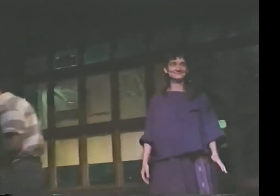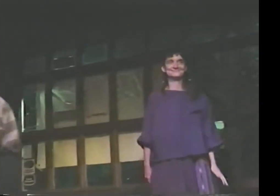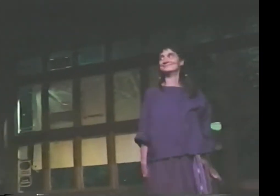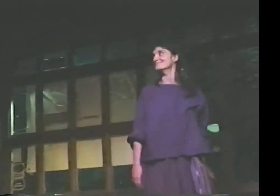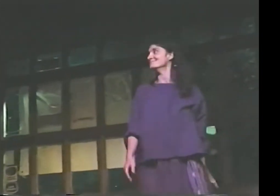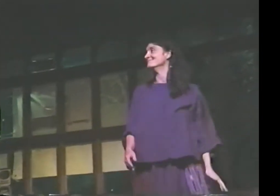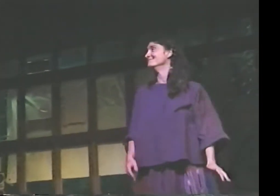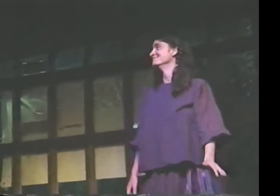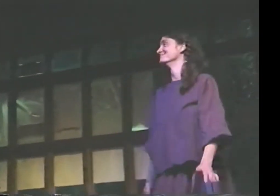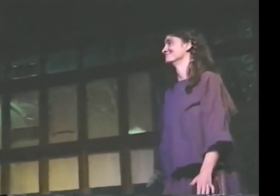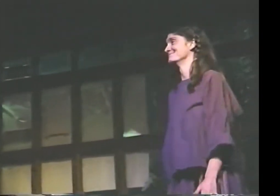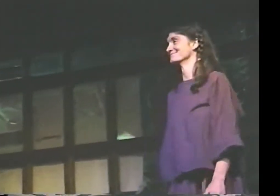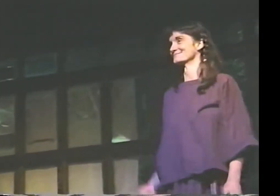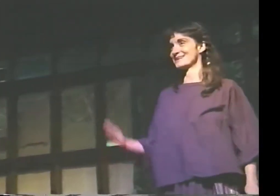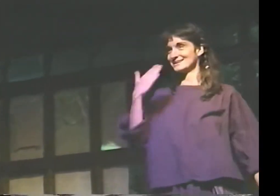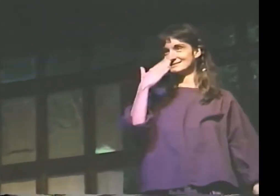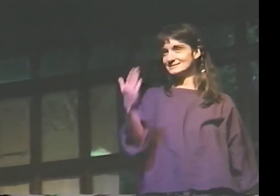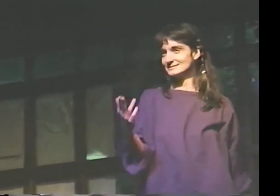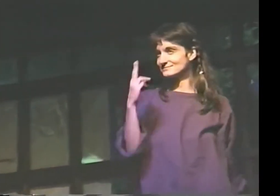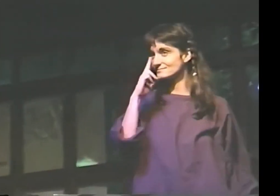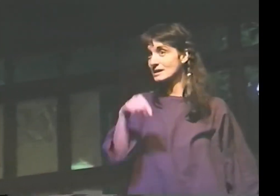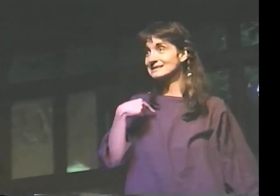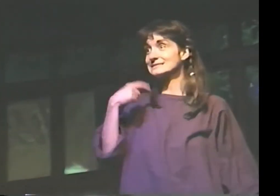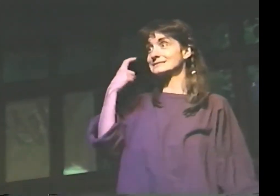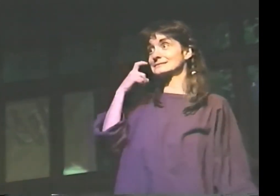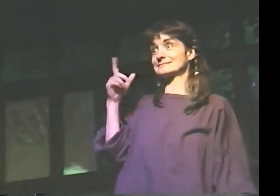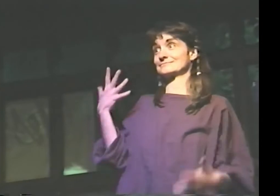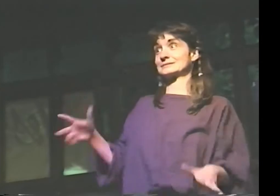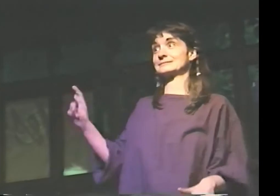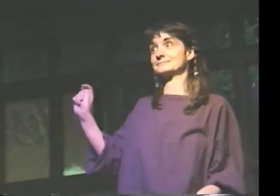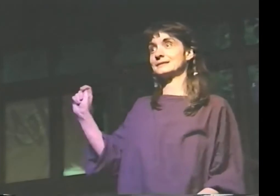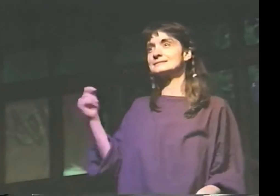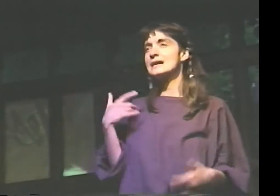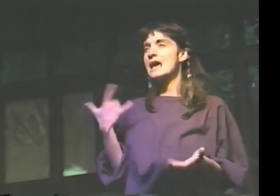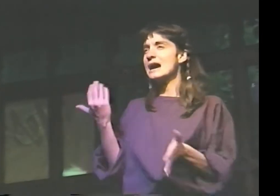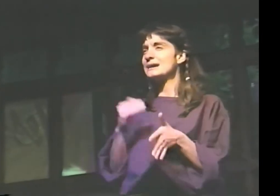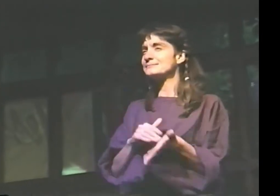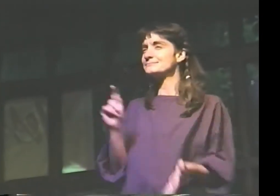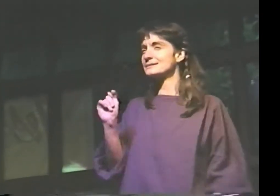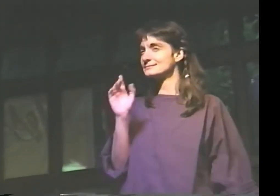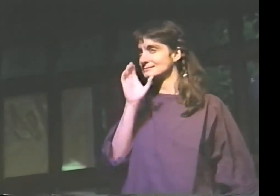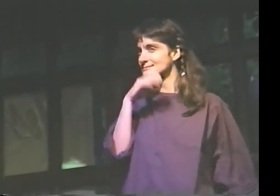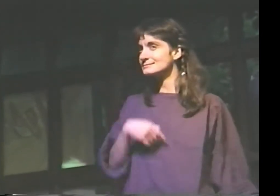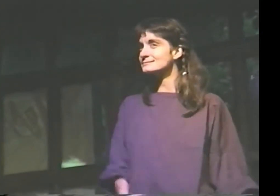THANK YOU. THANK YOU. FUNNY. I JUST FINISHED GOING TO THE BATHROOM,